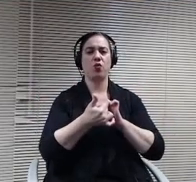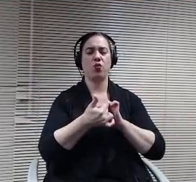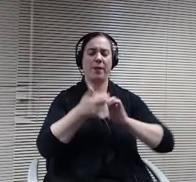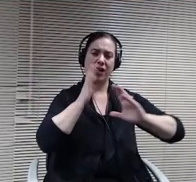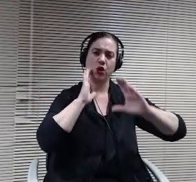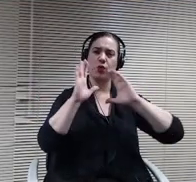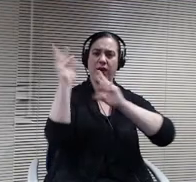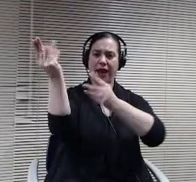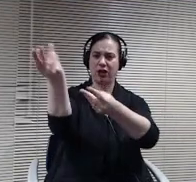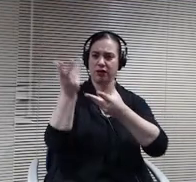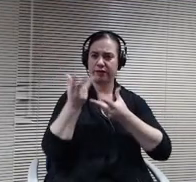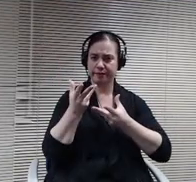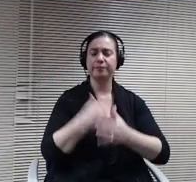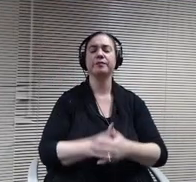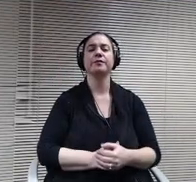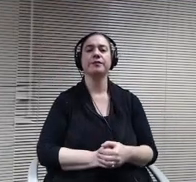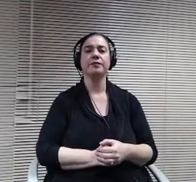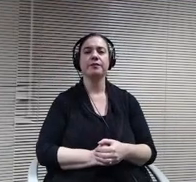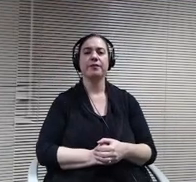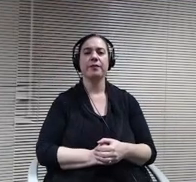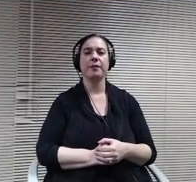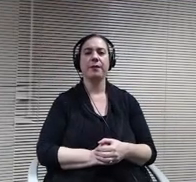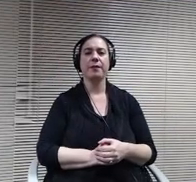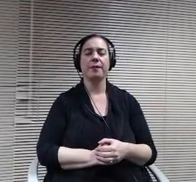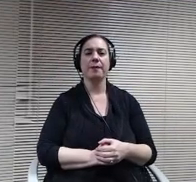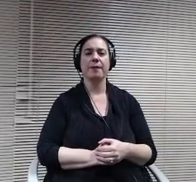The other changes that we felt we needed to make.